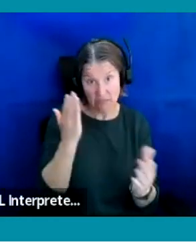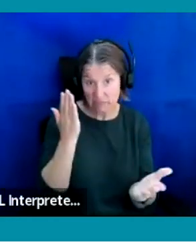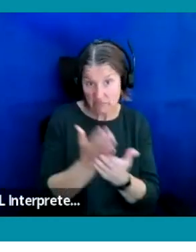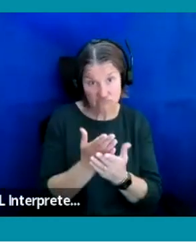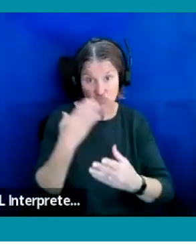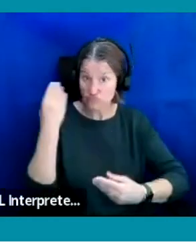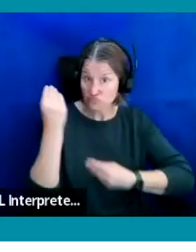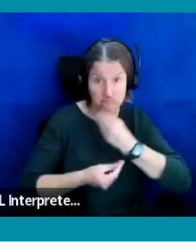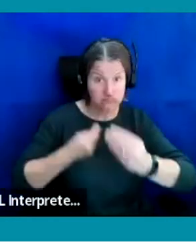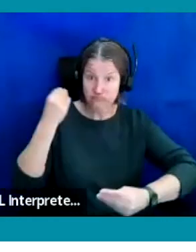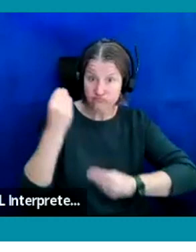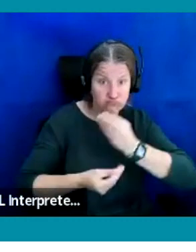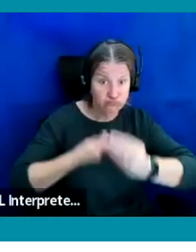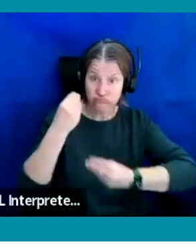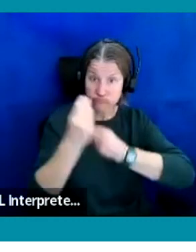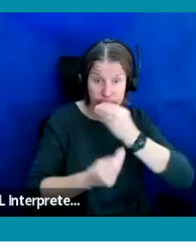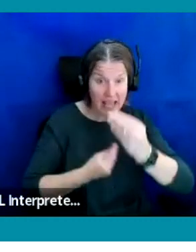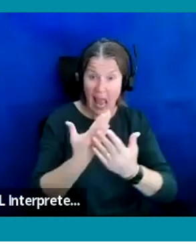that you might want to ask us directly.